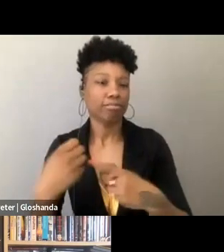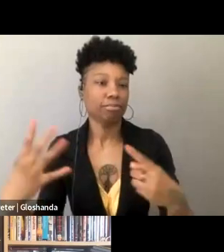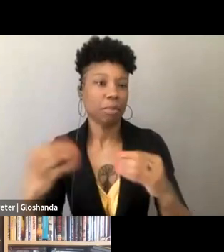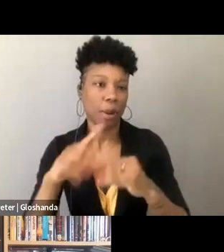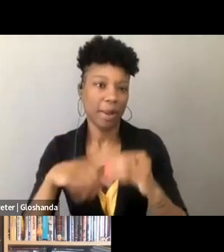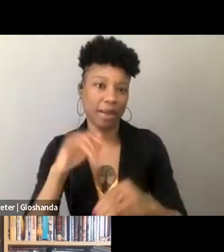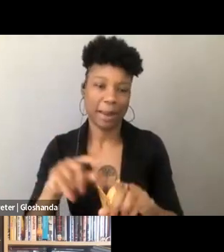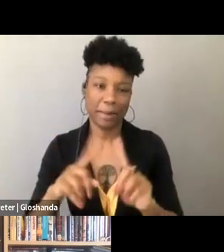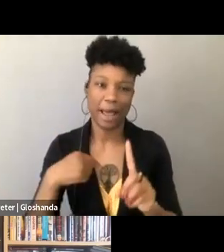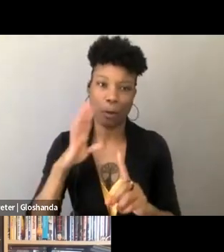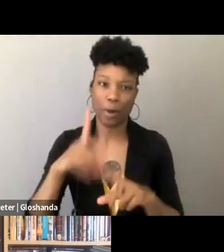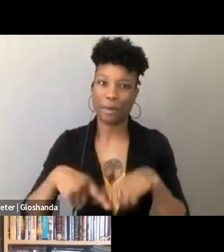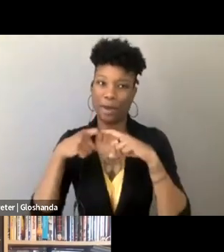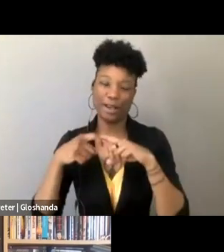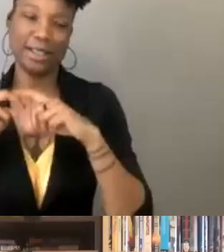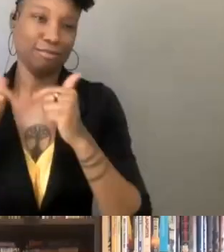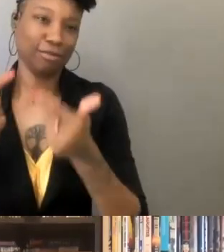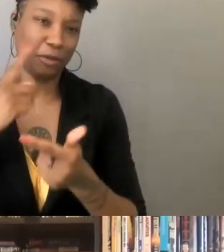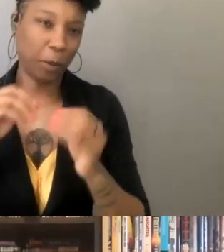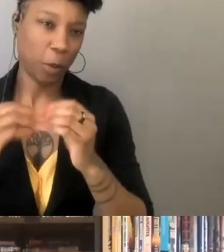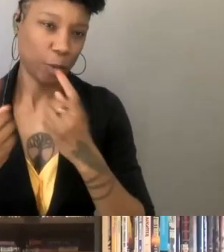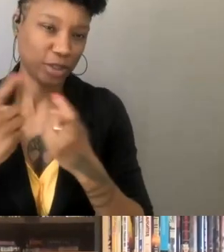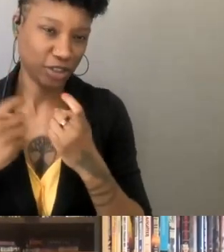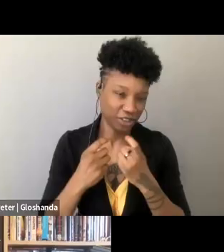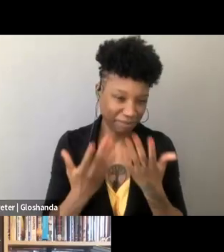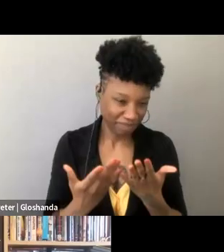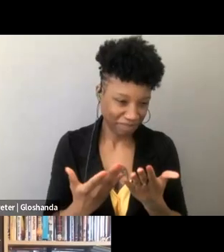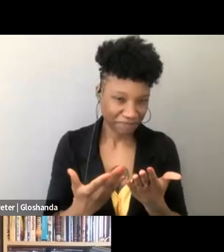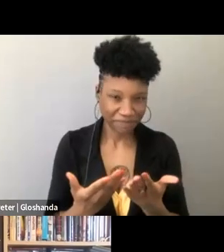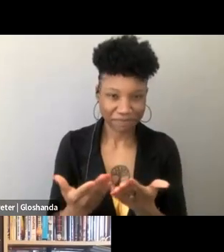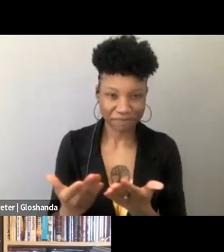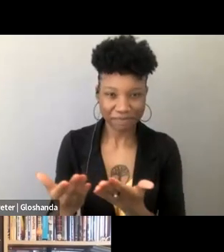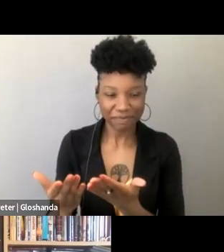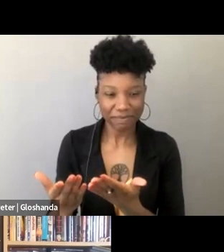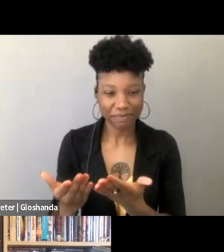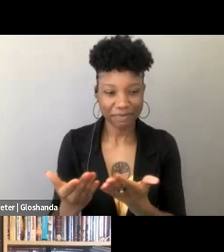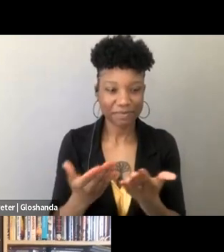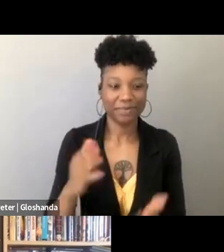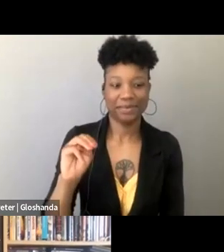but I'll clear the way for more questions.